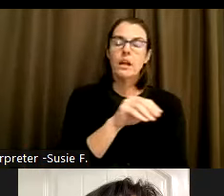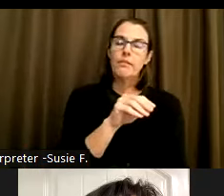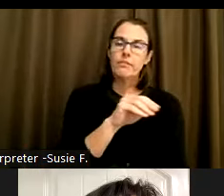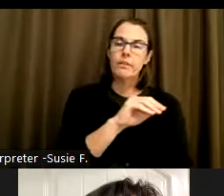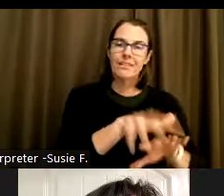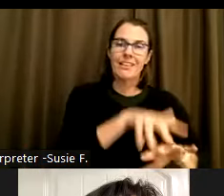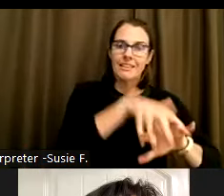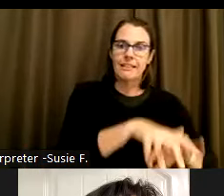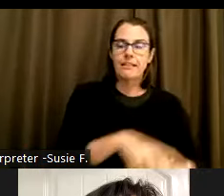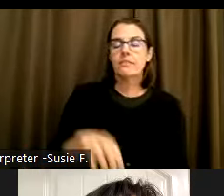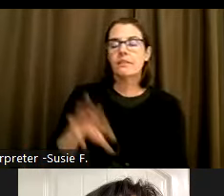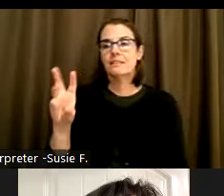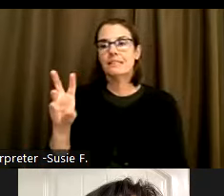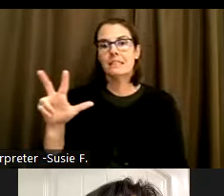36.3% of the multirace population